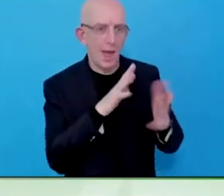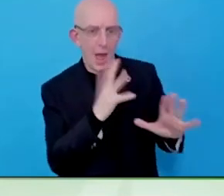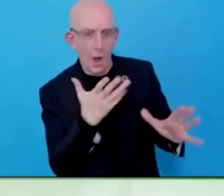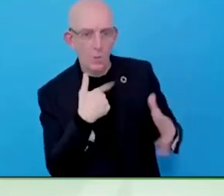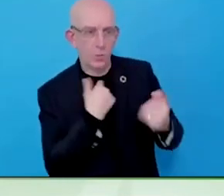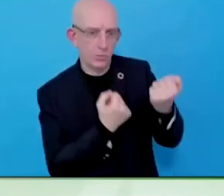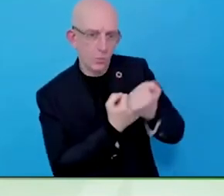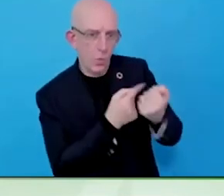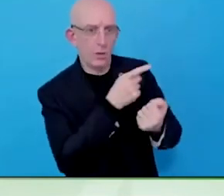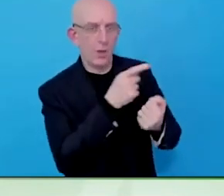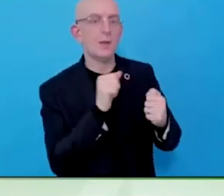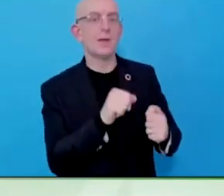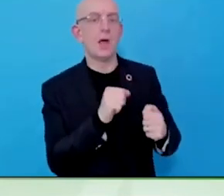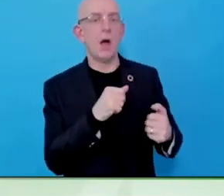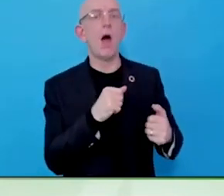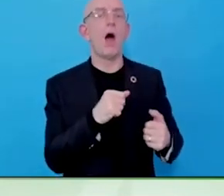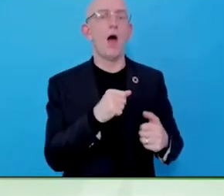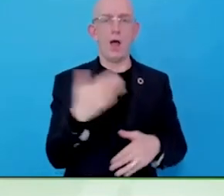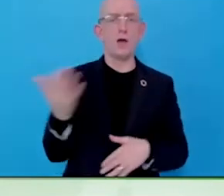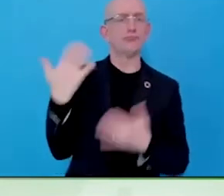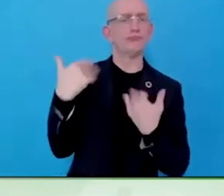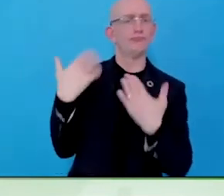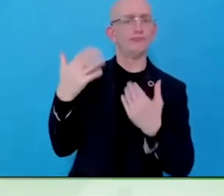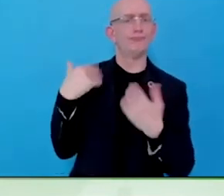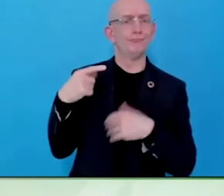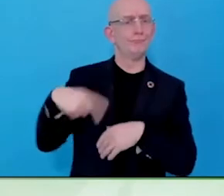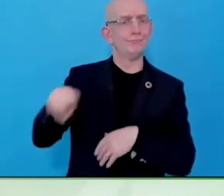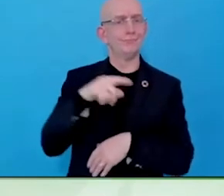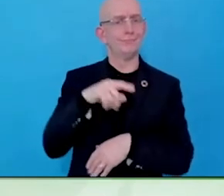leaving the customer experience out, or the supply chain and